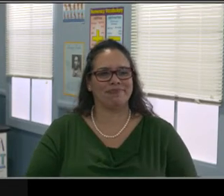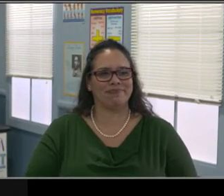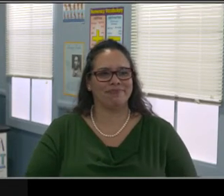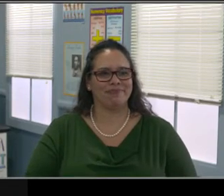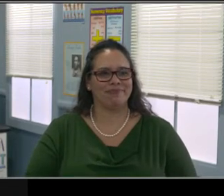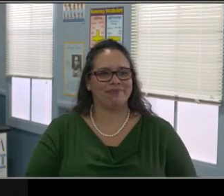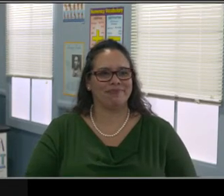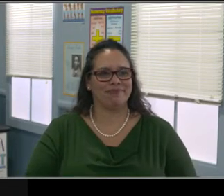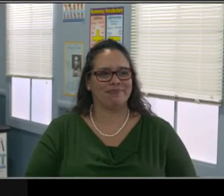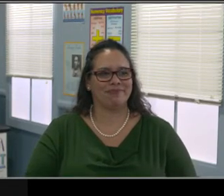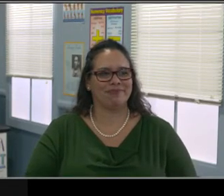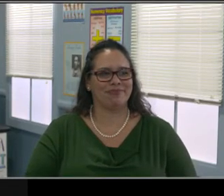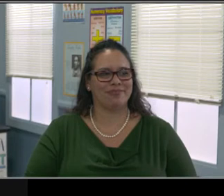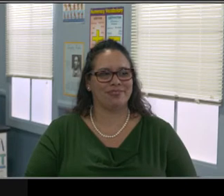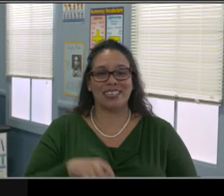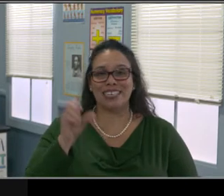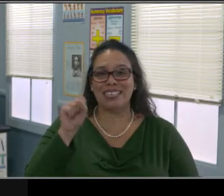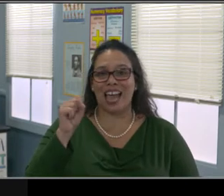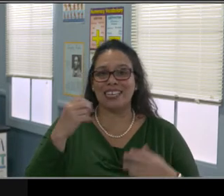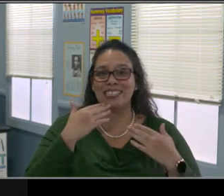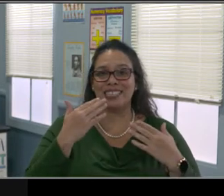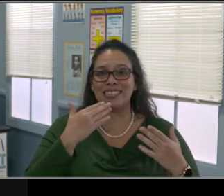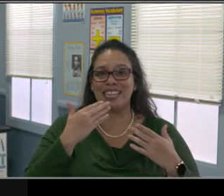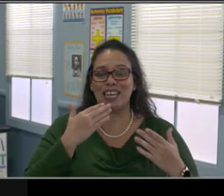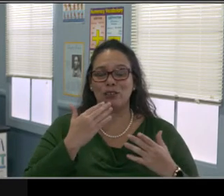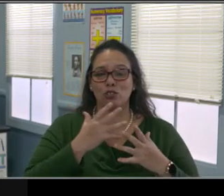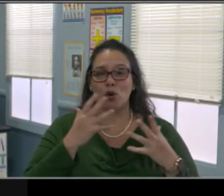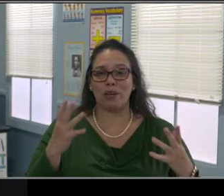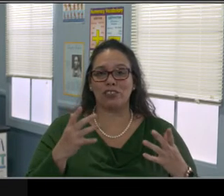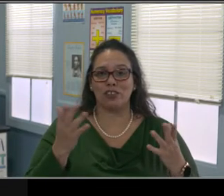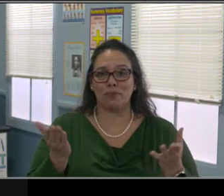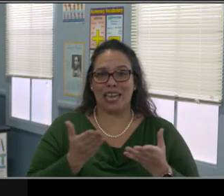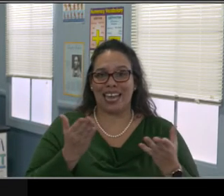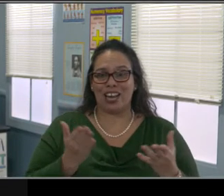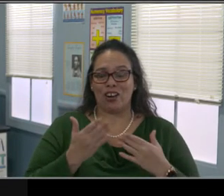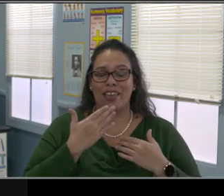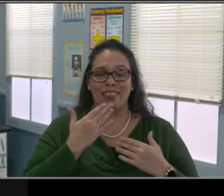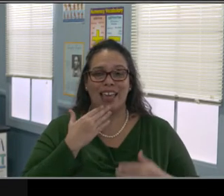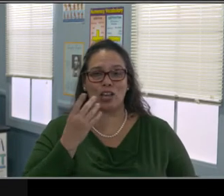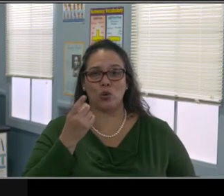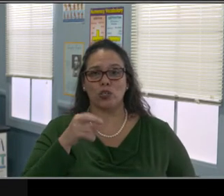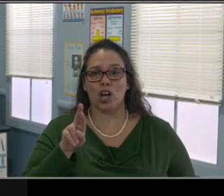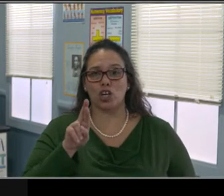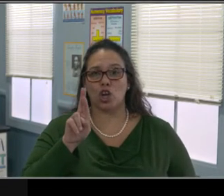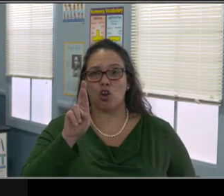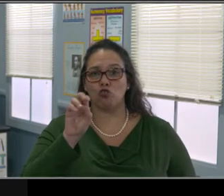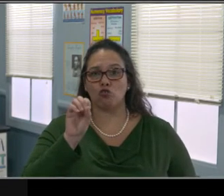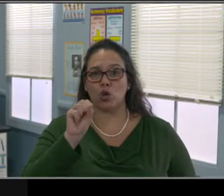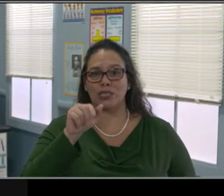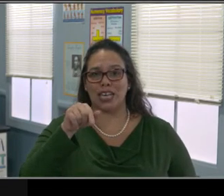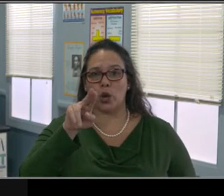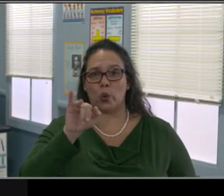You can actually have this piece of paper to kind of go with the collaboration piece